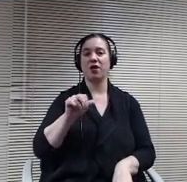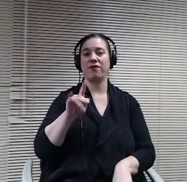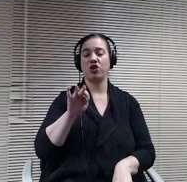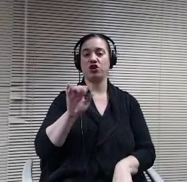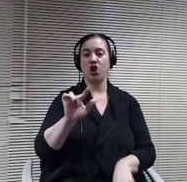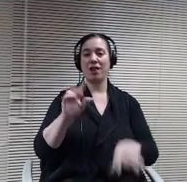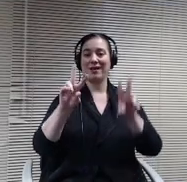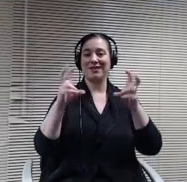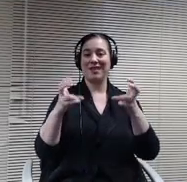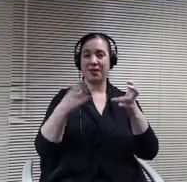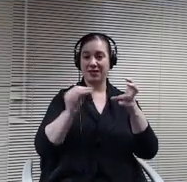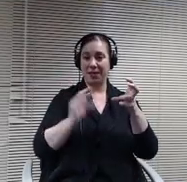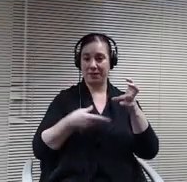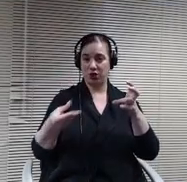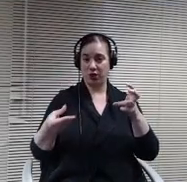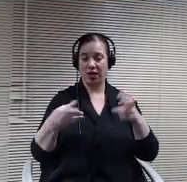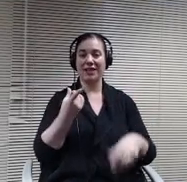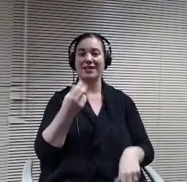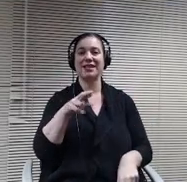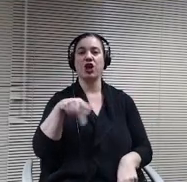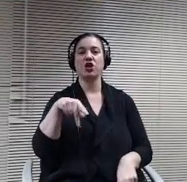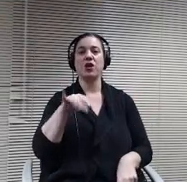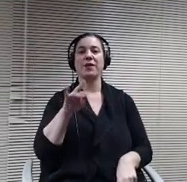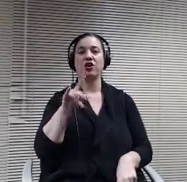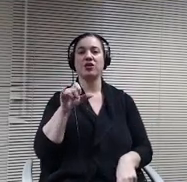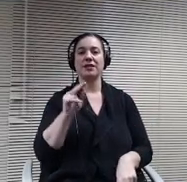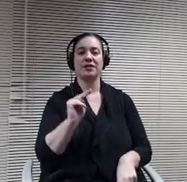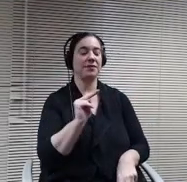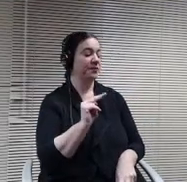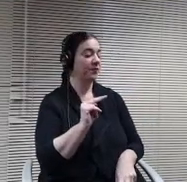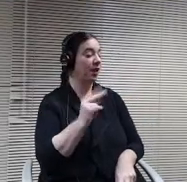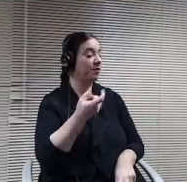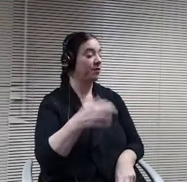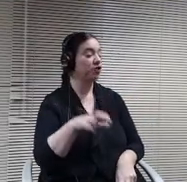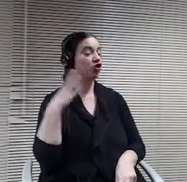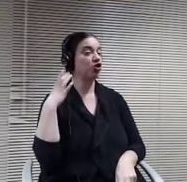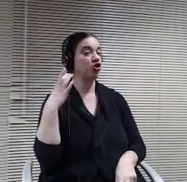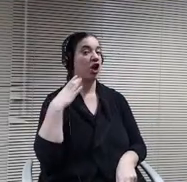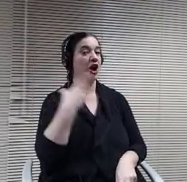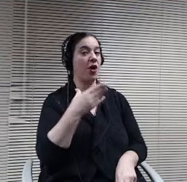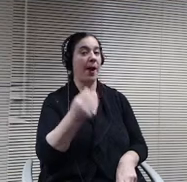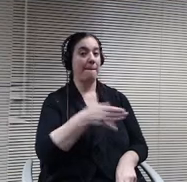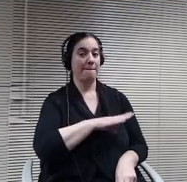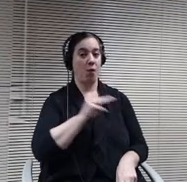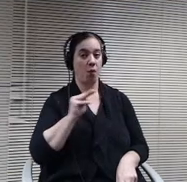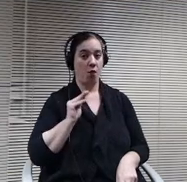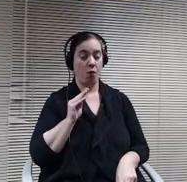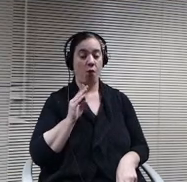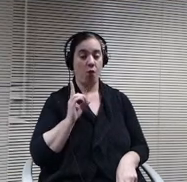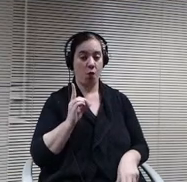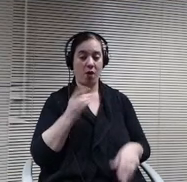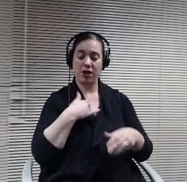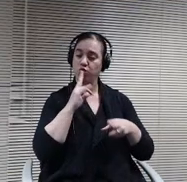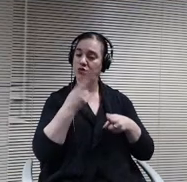Mr Chair, members of the board this is a relatively short policy, but it's an important one. Controversial